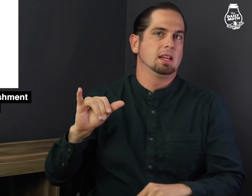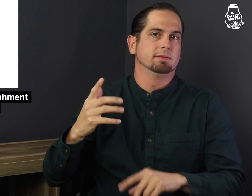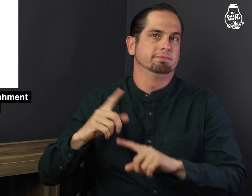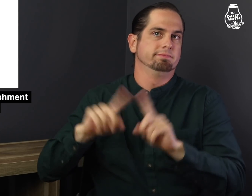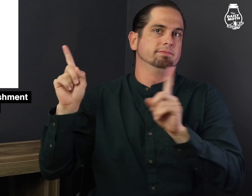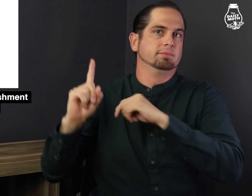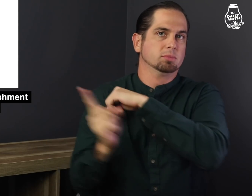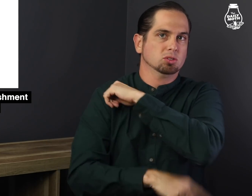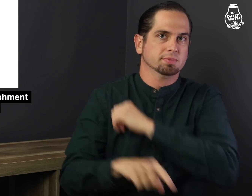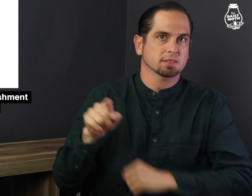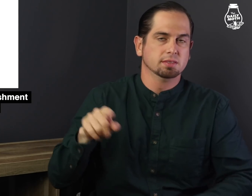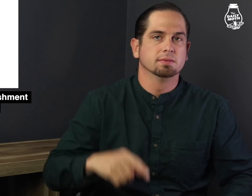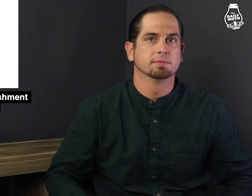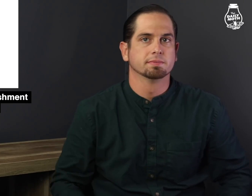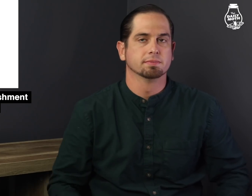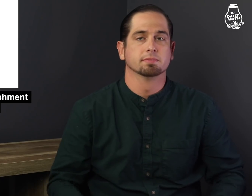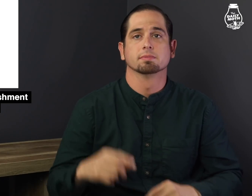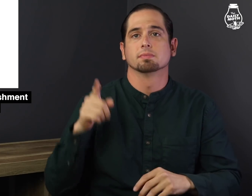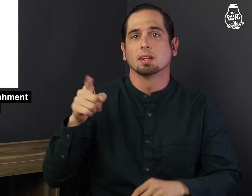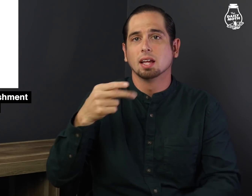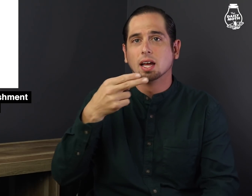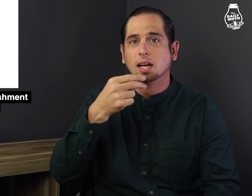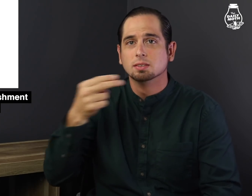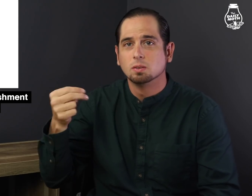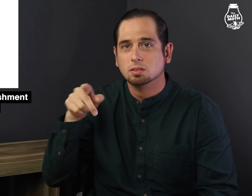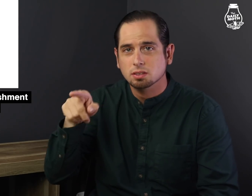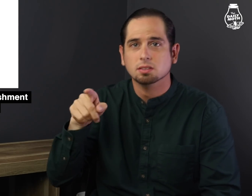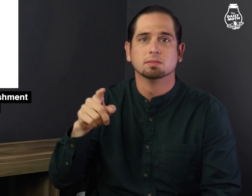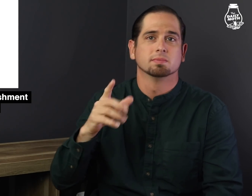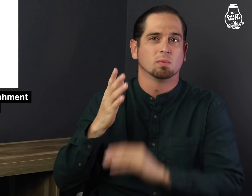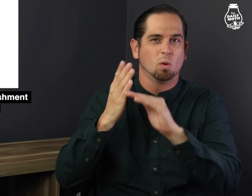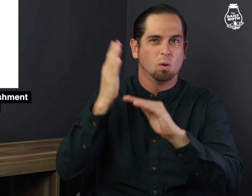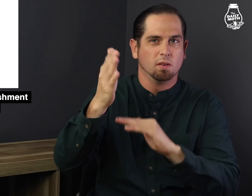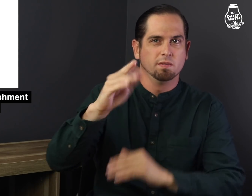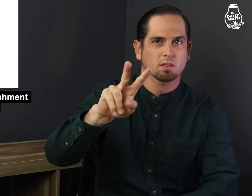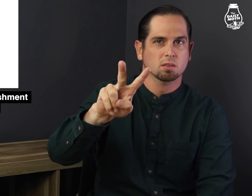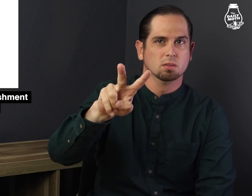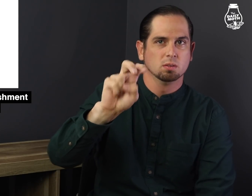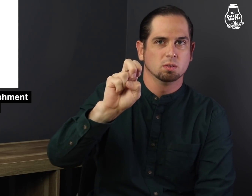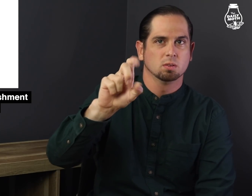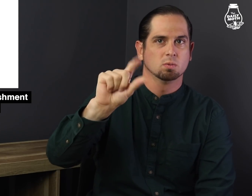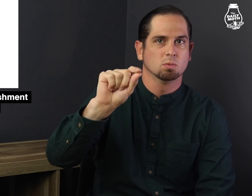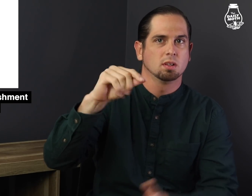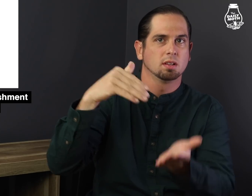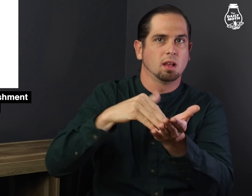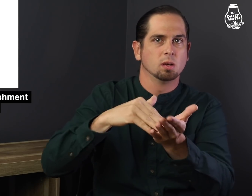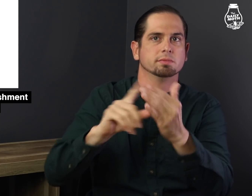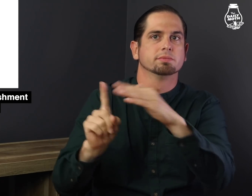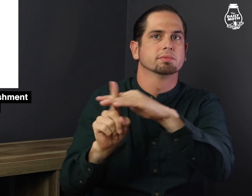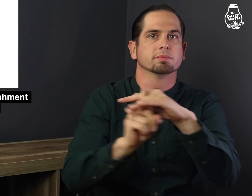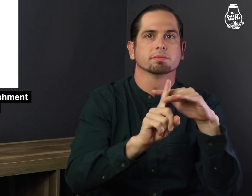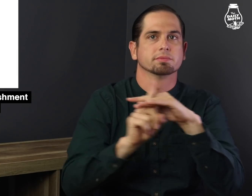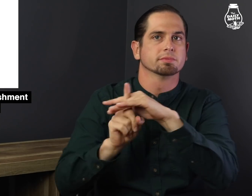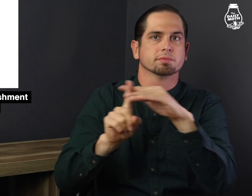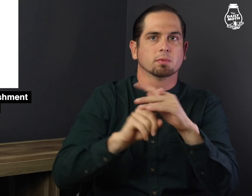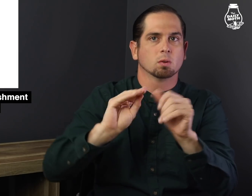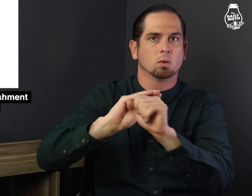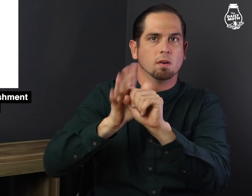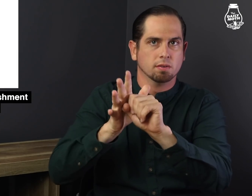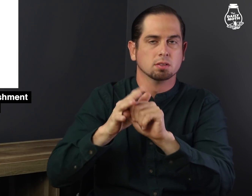That's a unique penalty. There have been over 220,000 cases of coronavirus